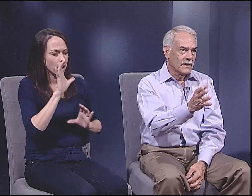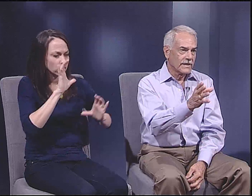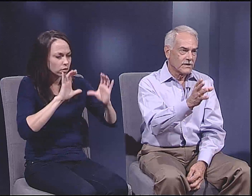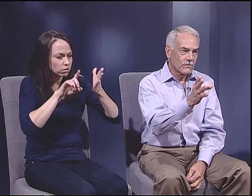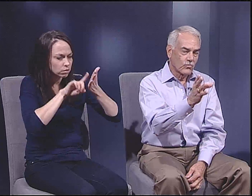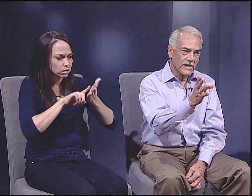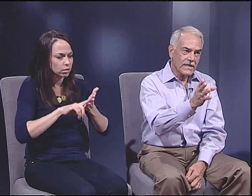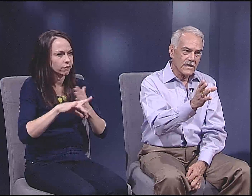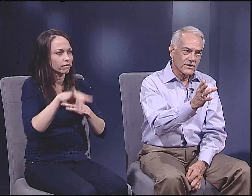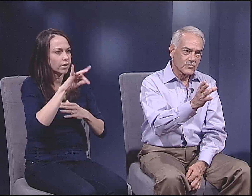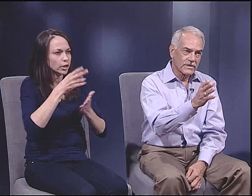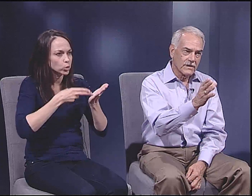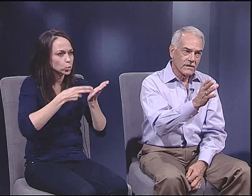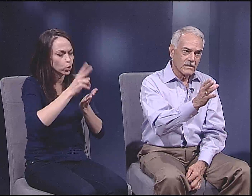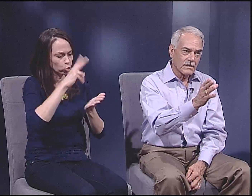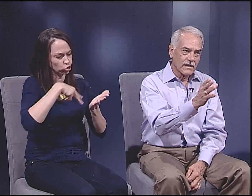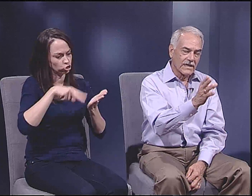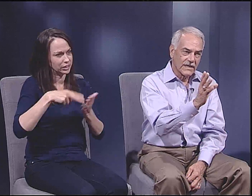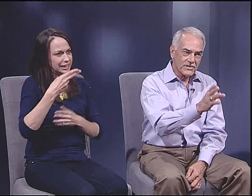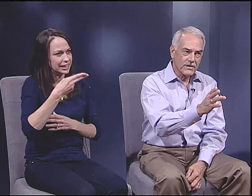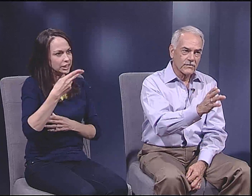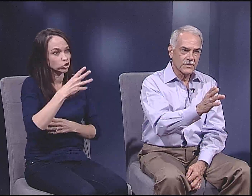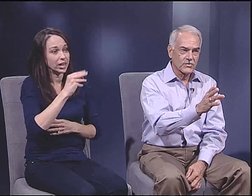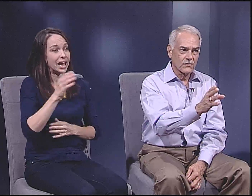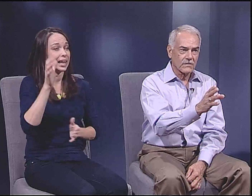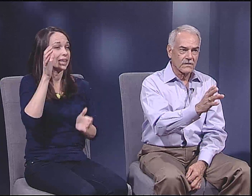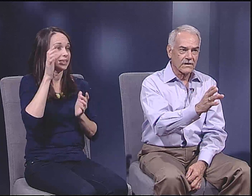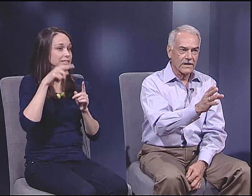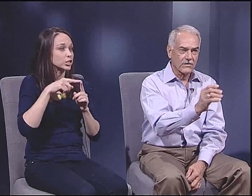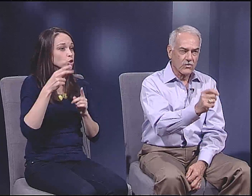And only by seeking the truth and reading history,